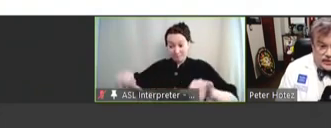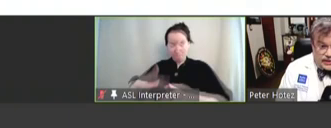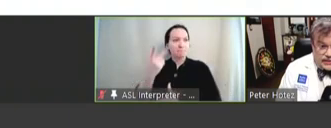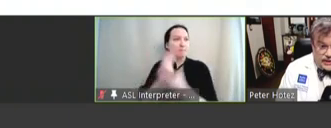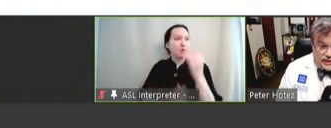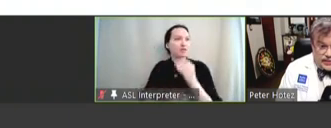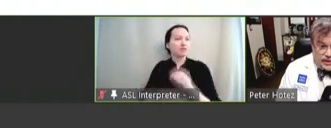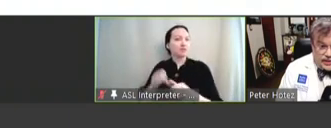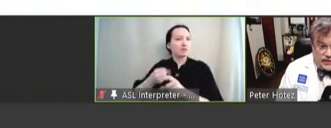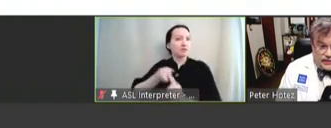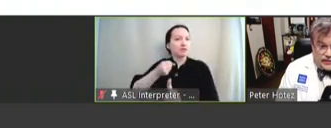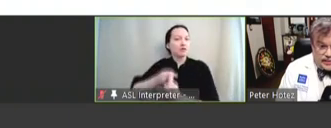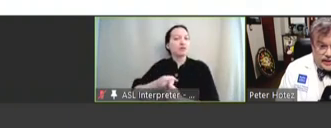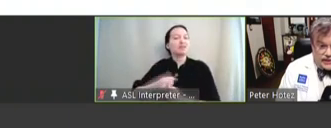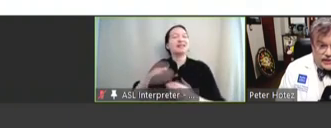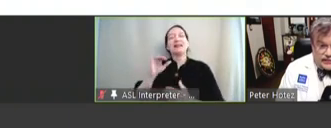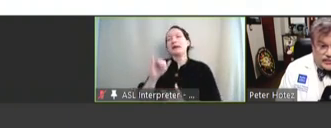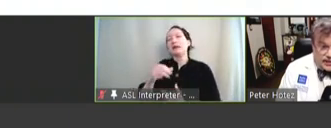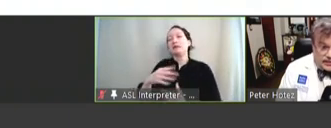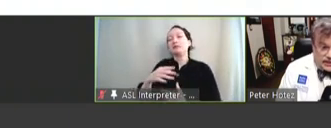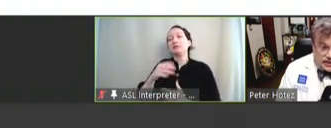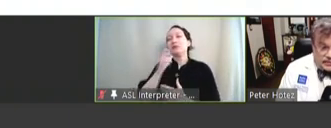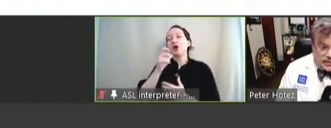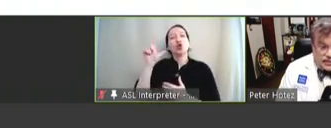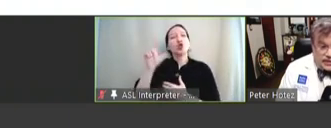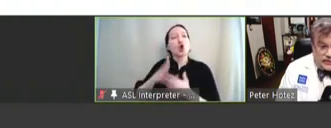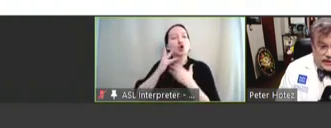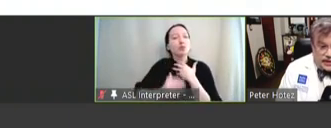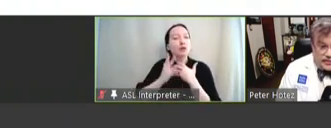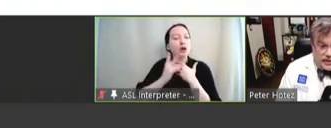causes of anemia, of inflammation, of impaired child growth and development,